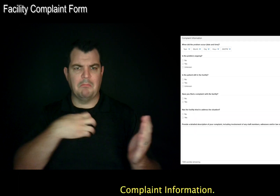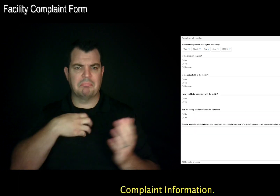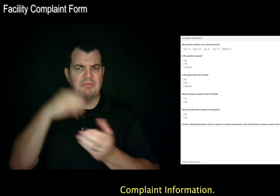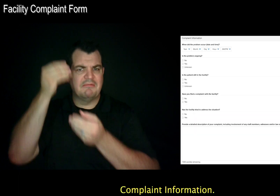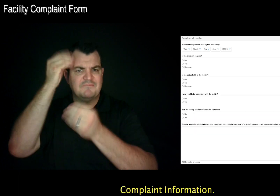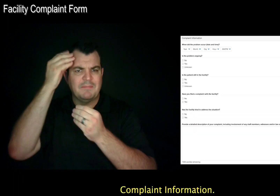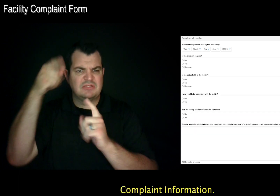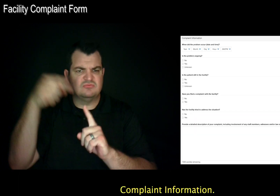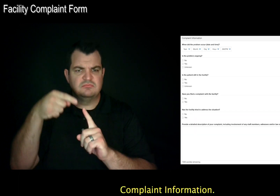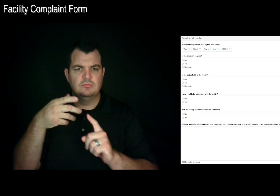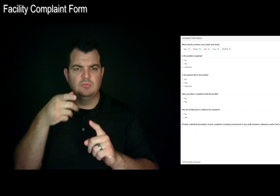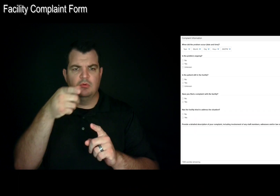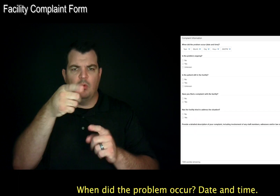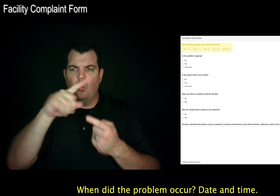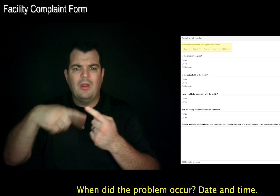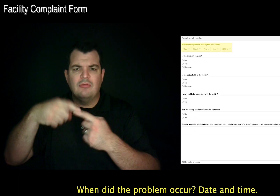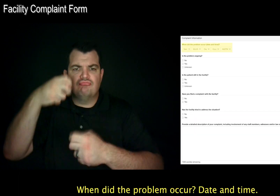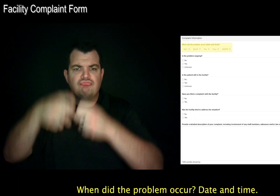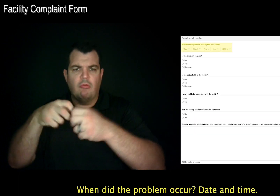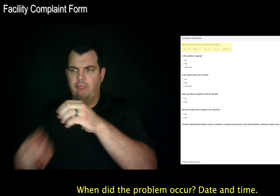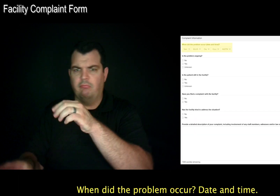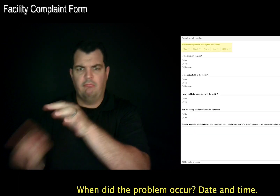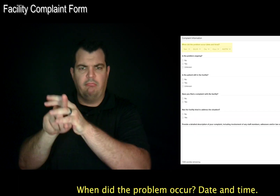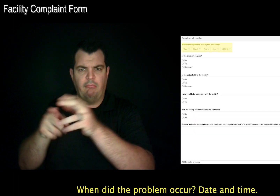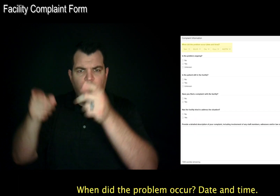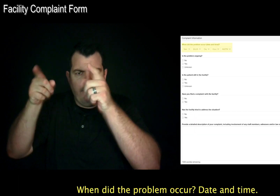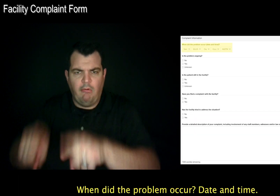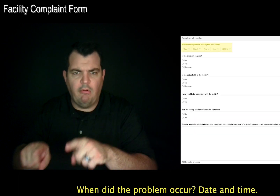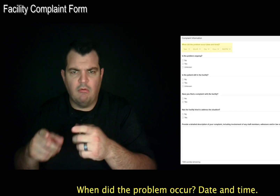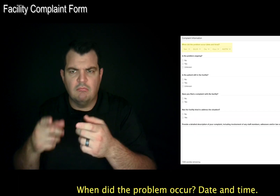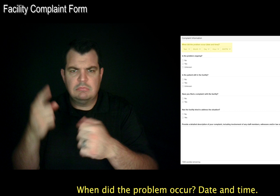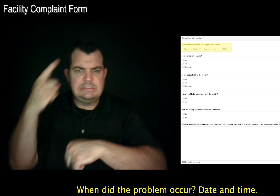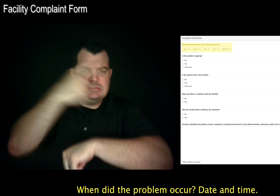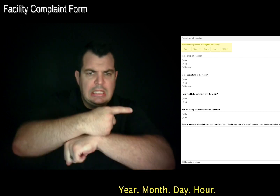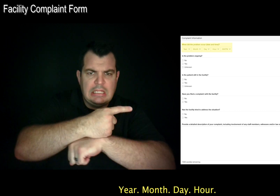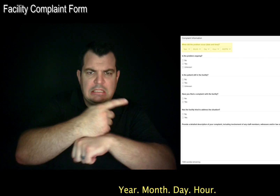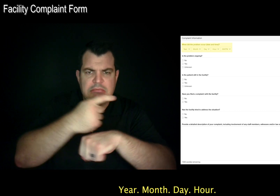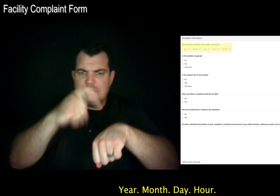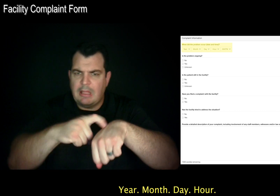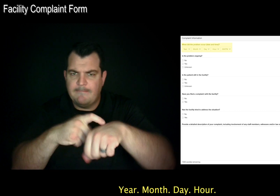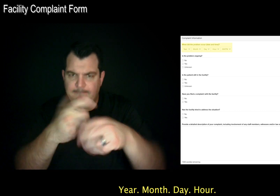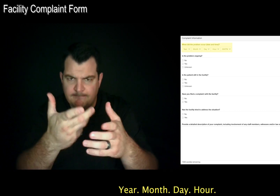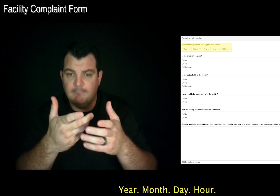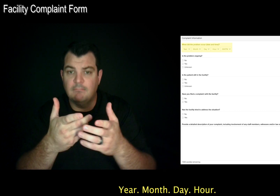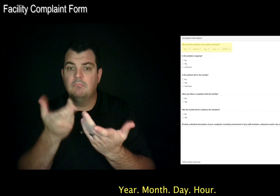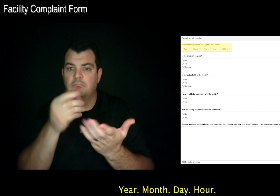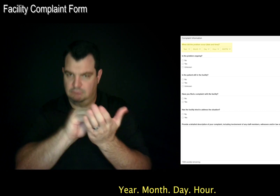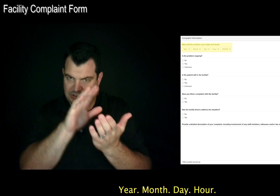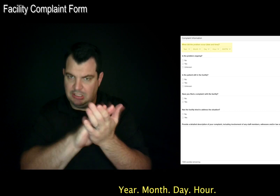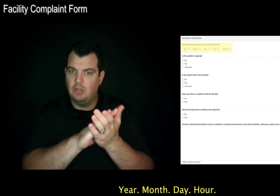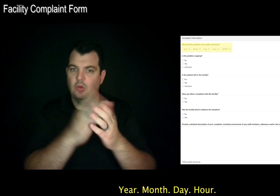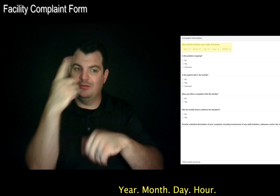Complaint Information. When did the problem occur? Date and time. Year. Month. Day. Hour.